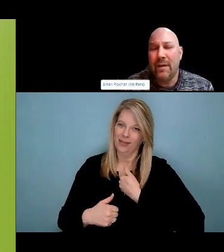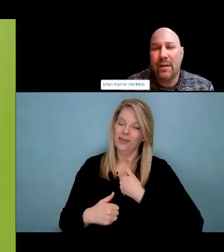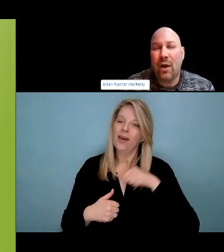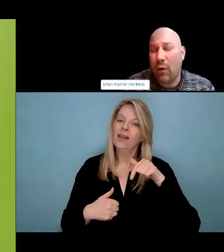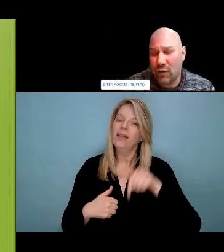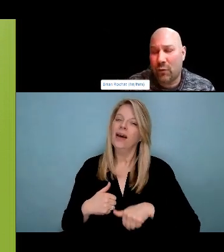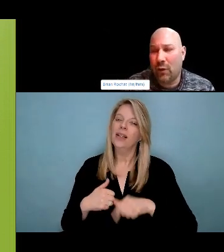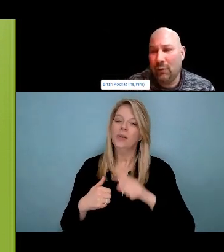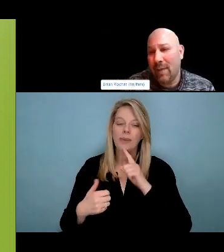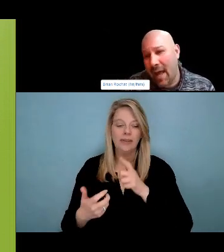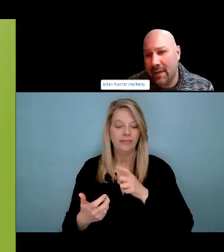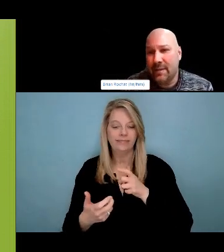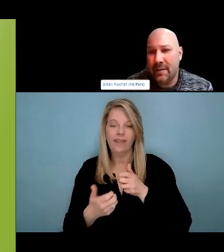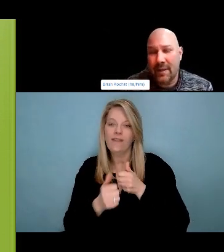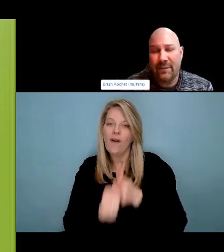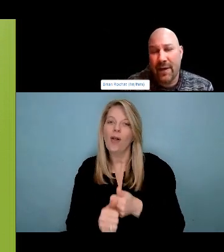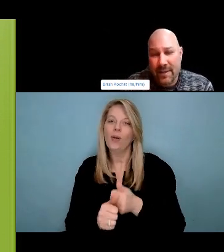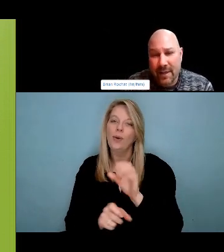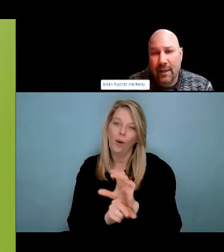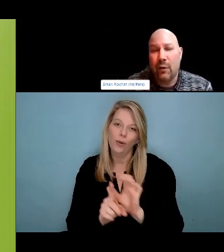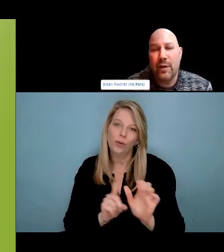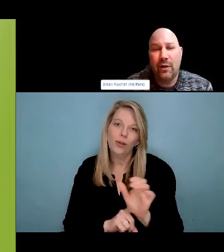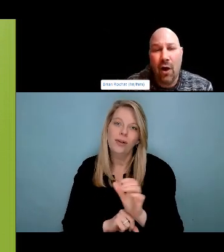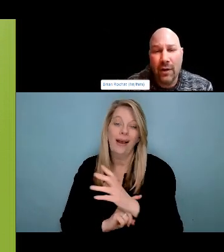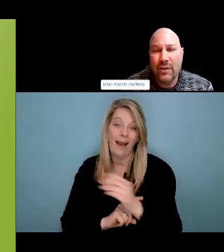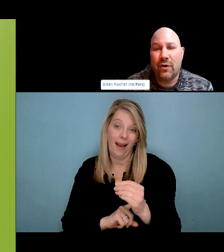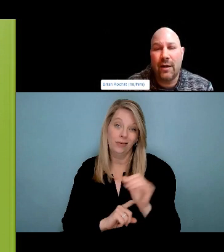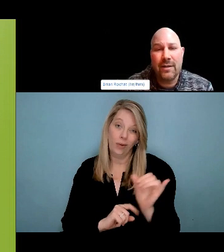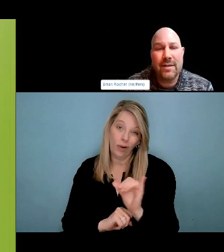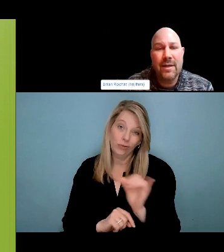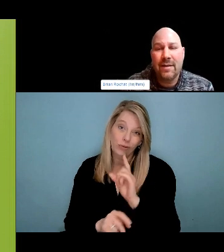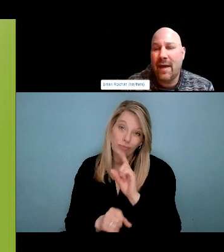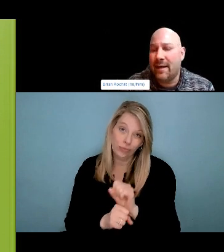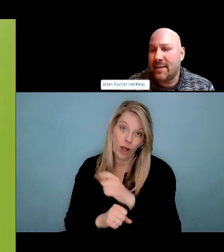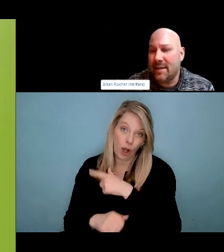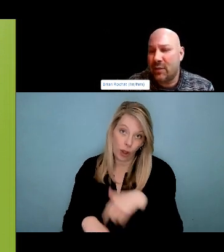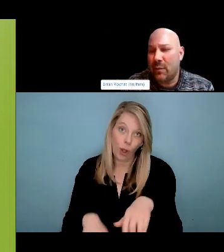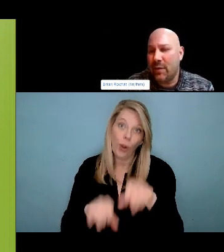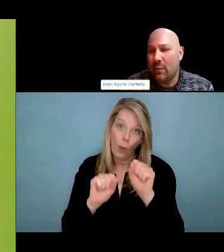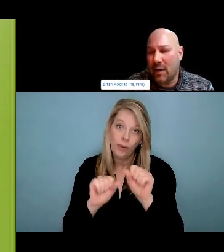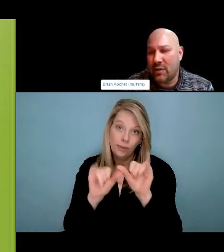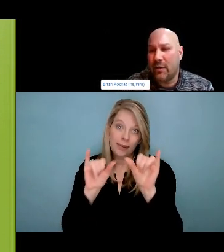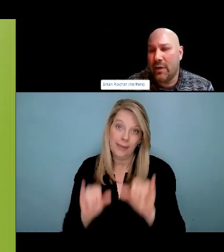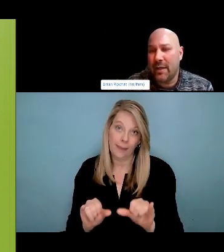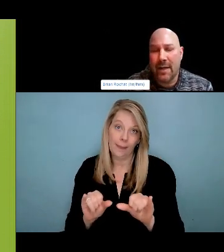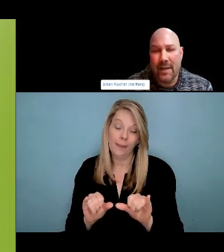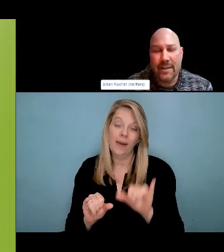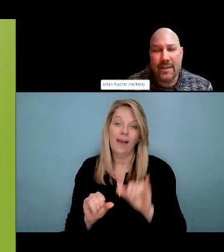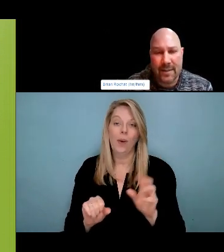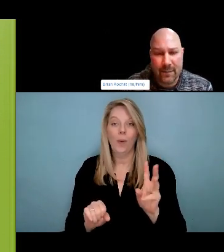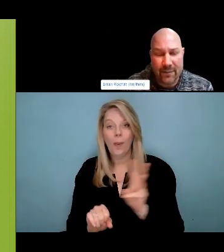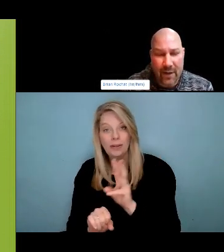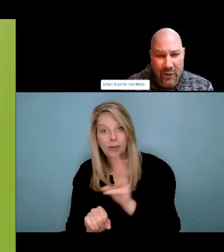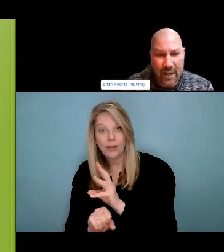we want to talk about, you know, substance dependence, and narrow our focus when we think